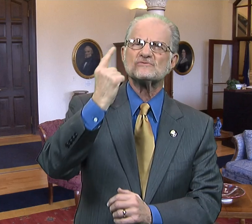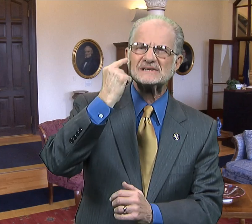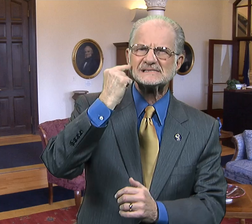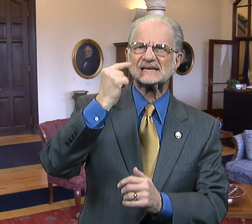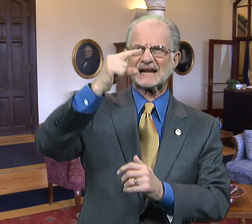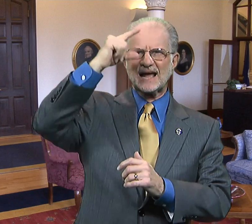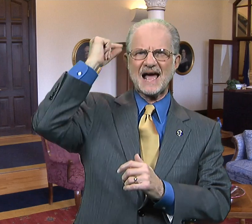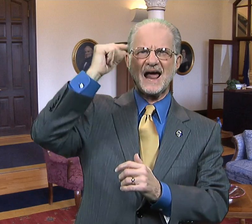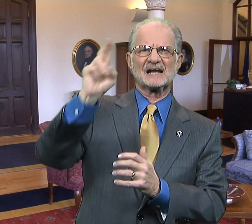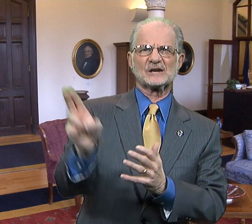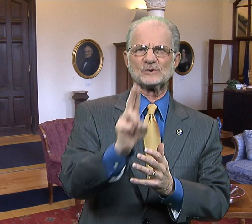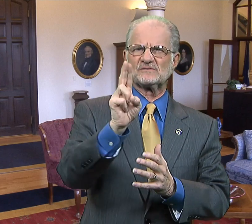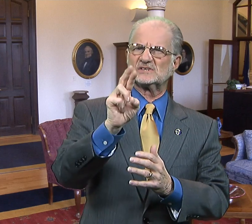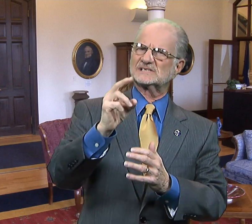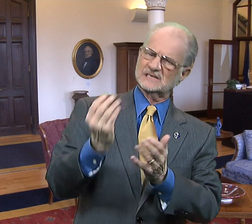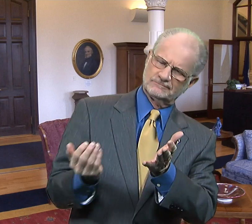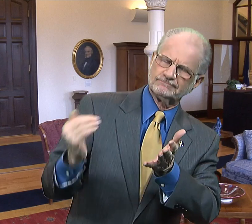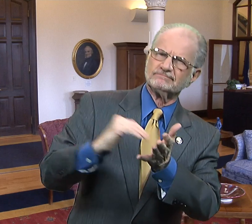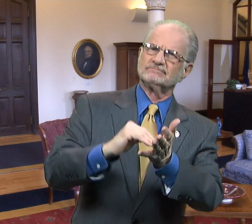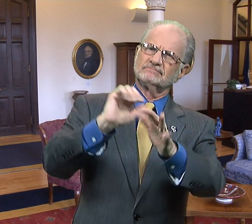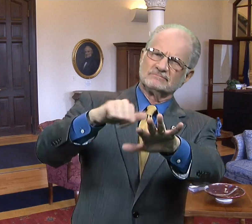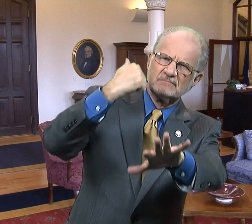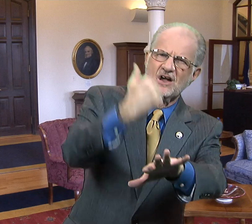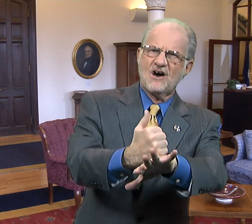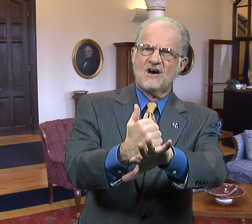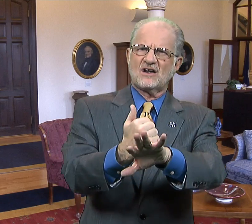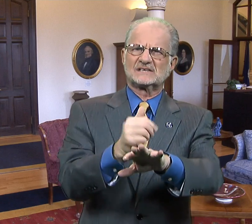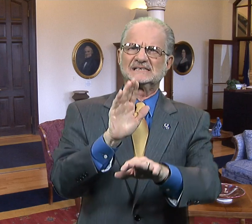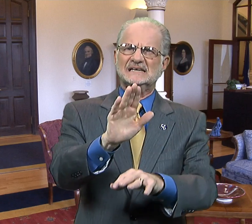Recently, Gallaudet University re-launched